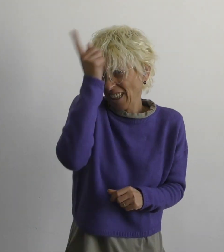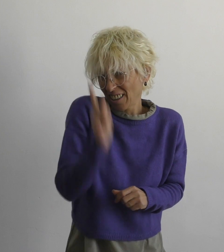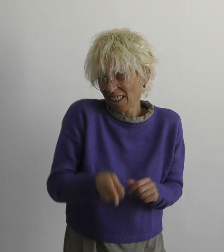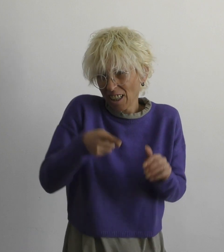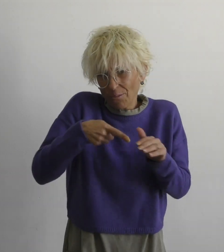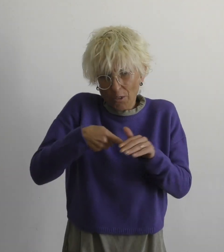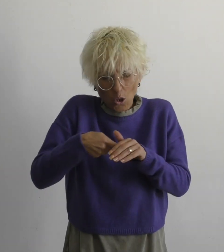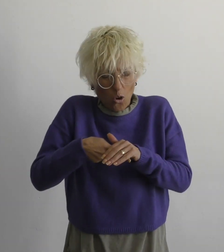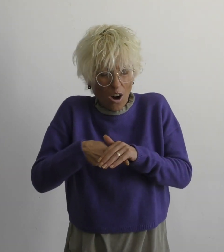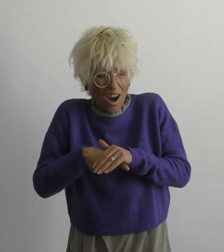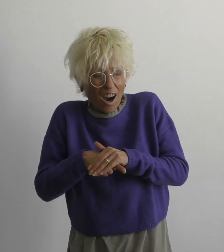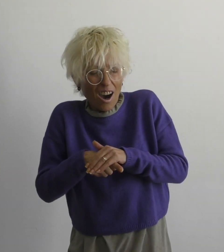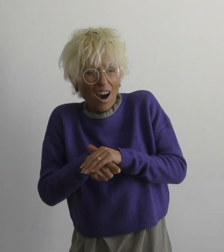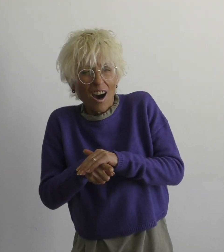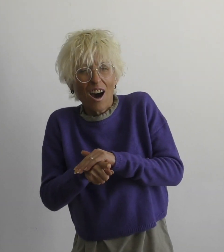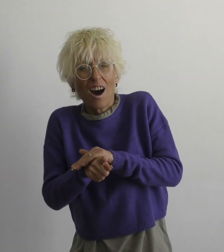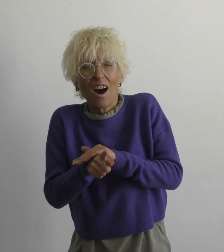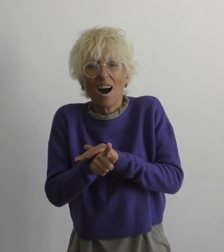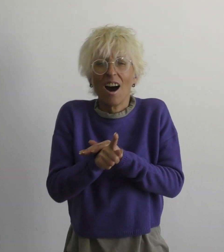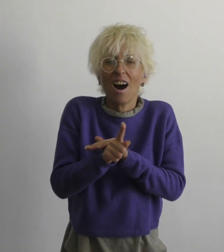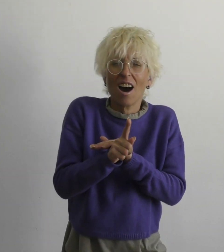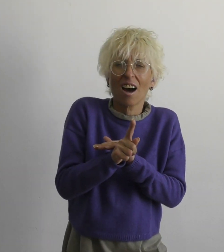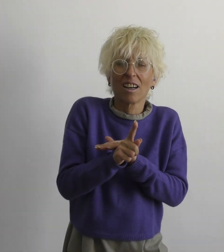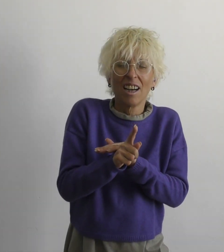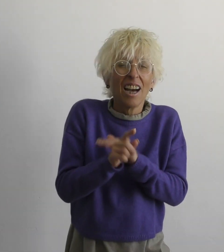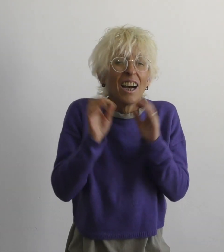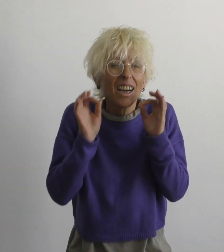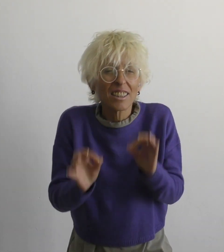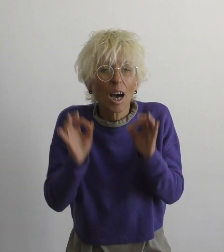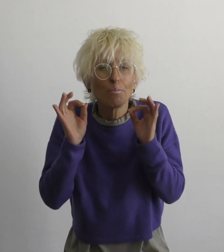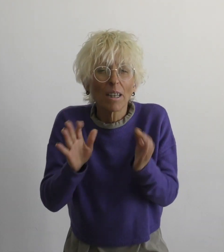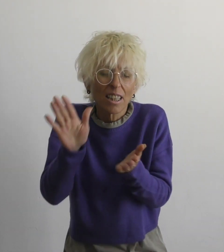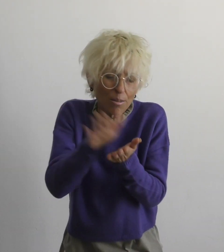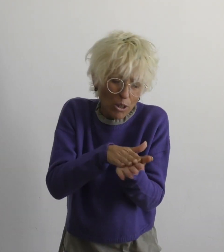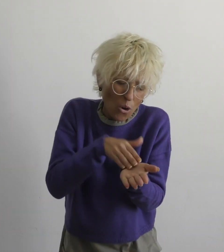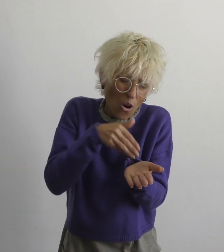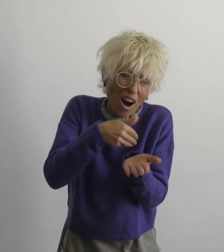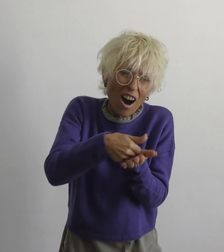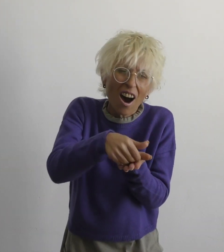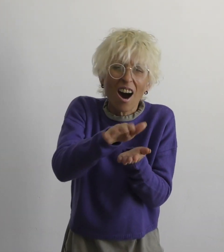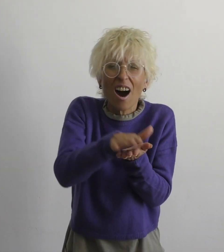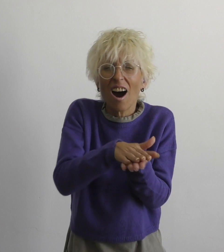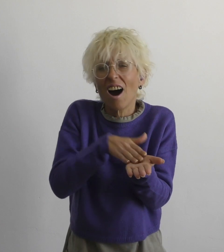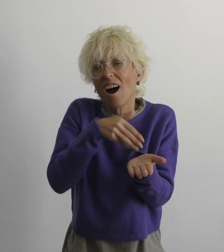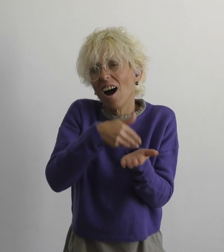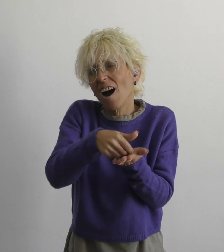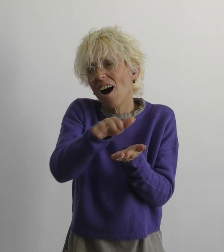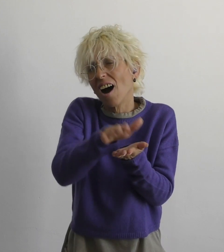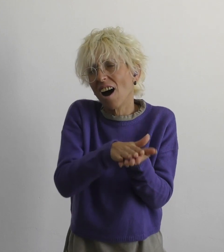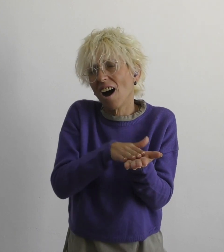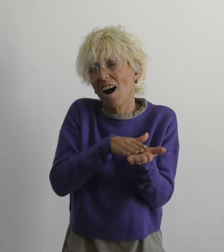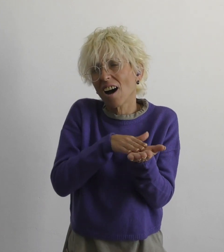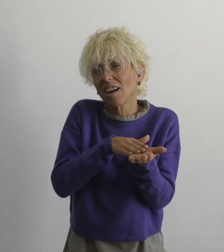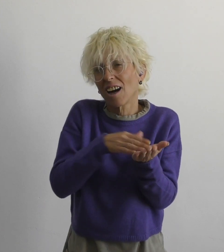No need to run To smear the truth